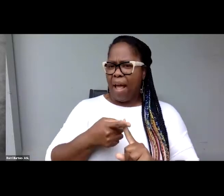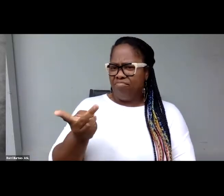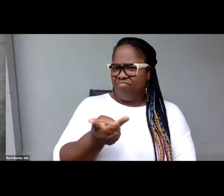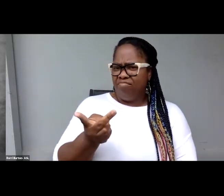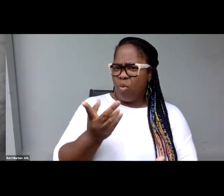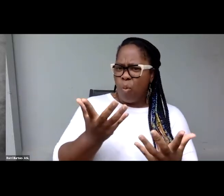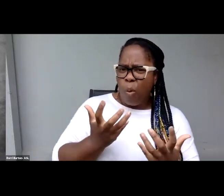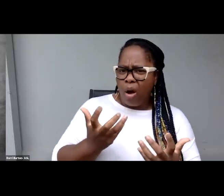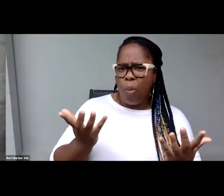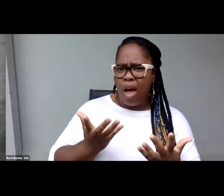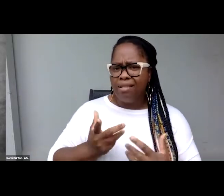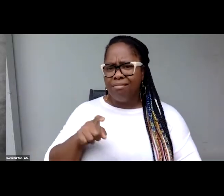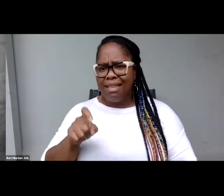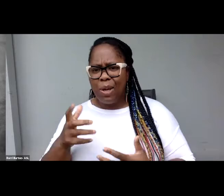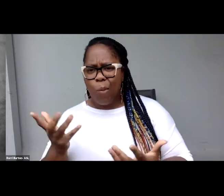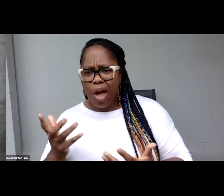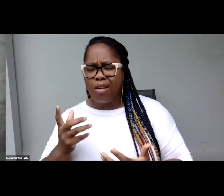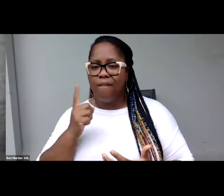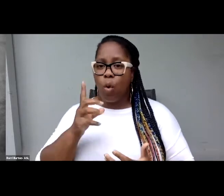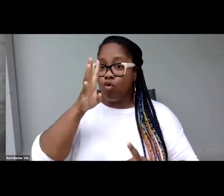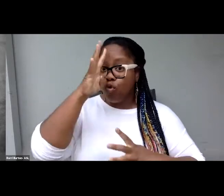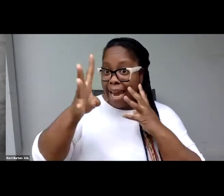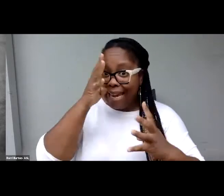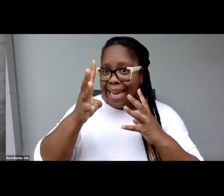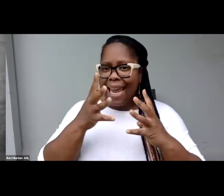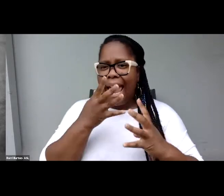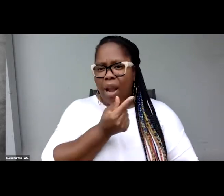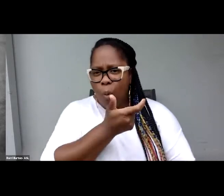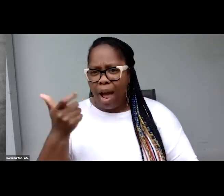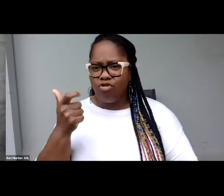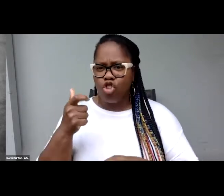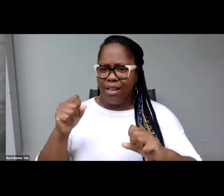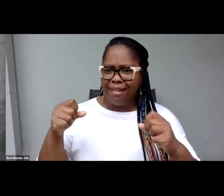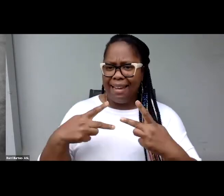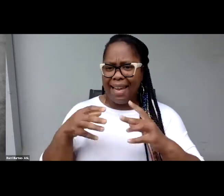creators and consumers of captioned content. So welcome back, Jade and Dell.